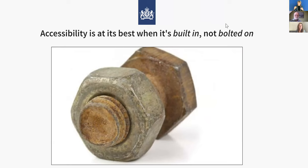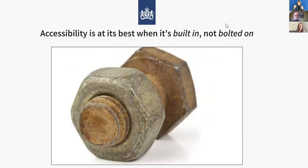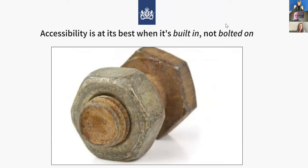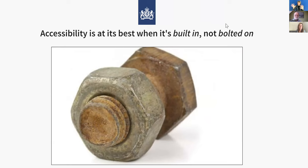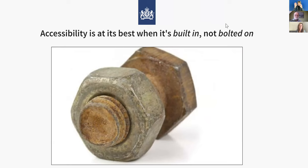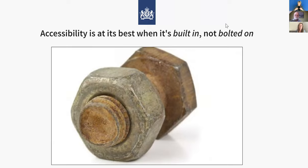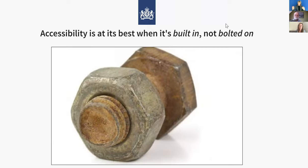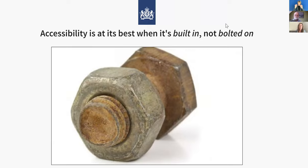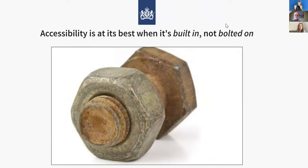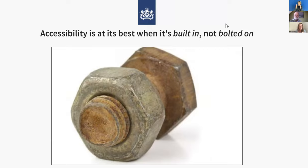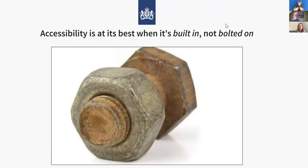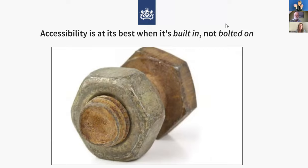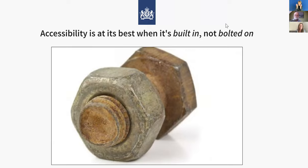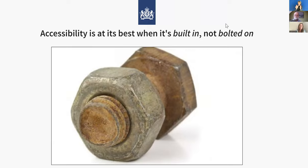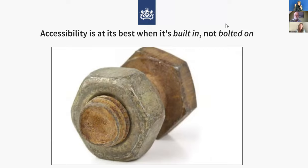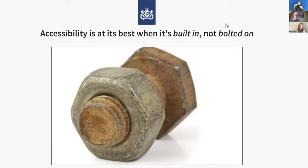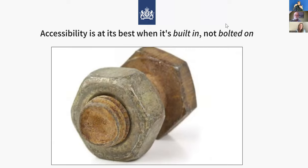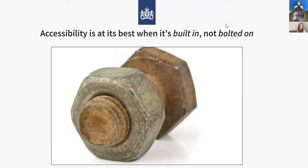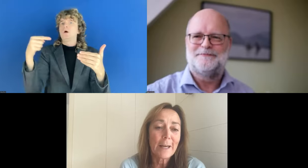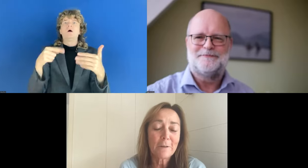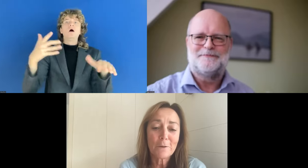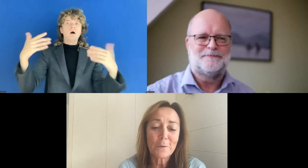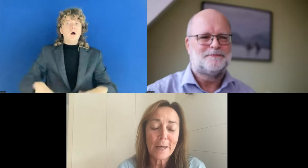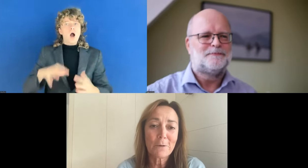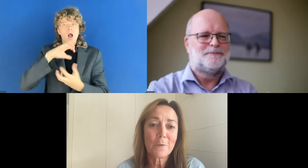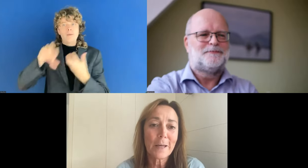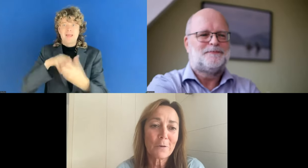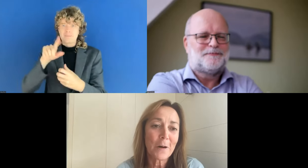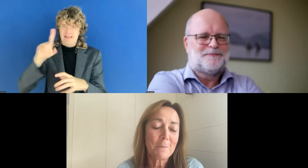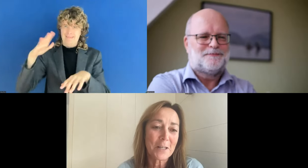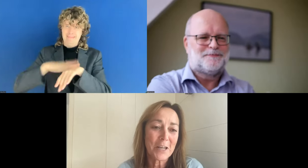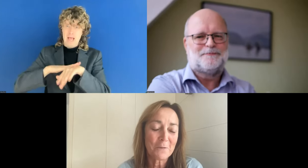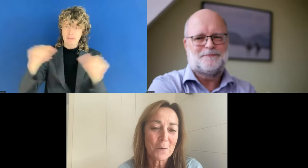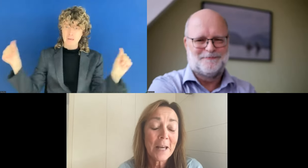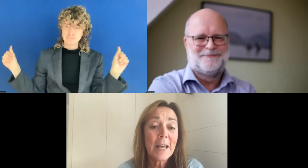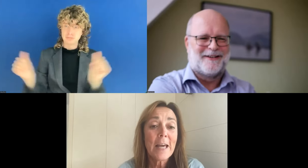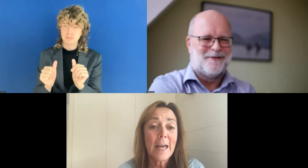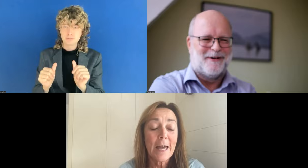into the really small period of time that I have given you. Thank you very much, everyone. You're welcome.